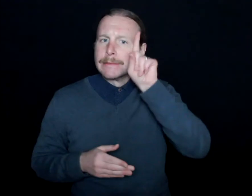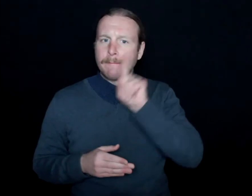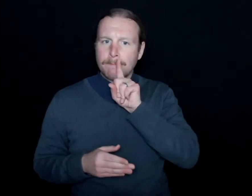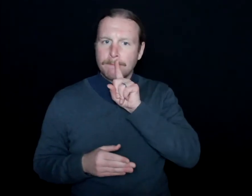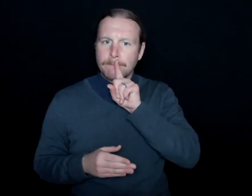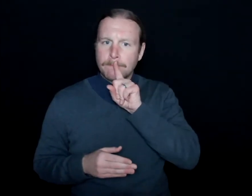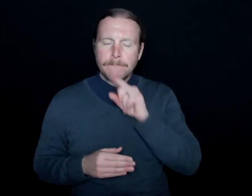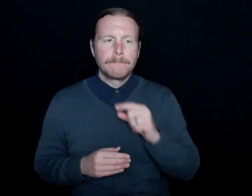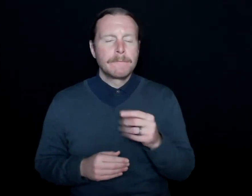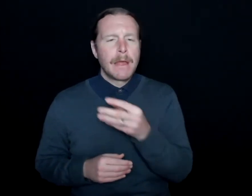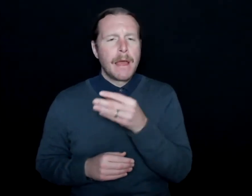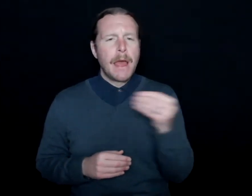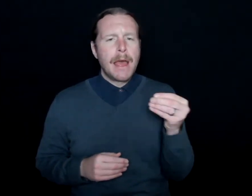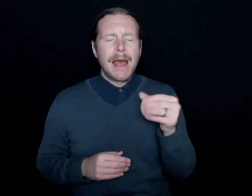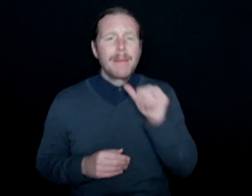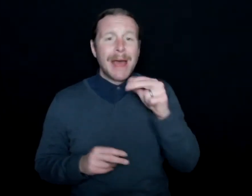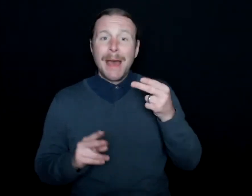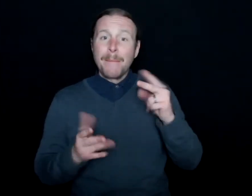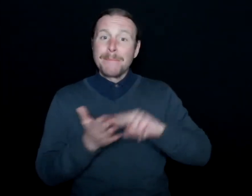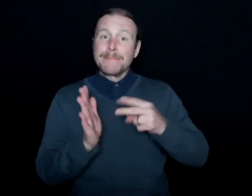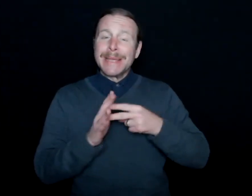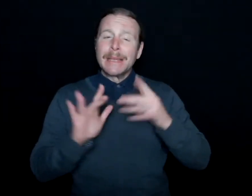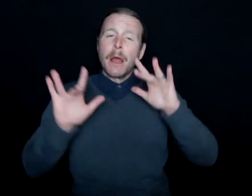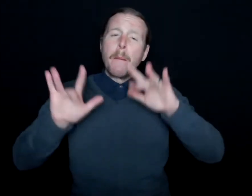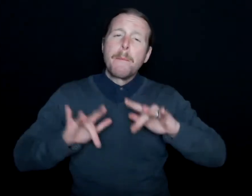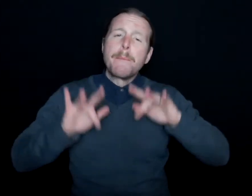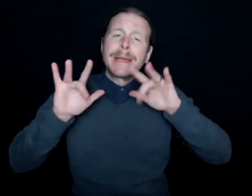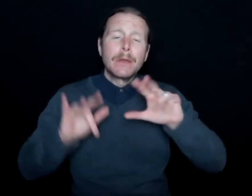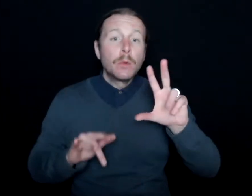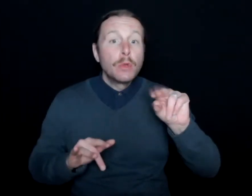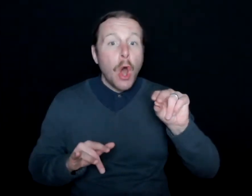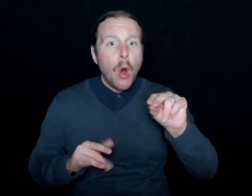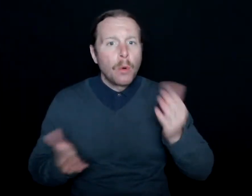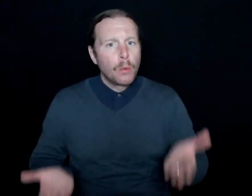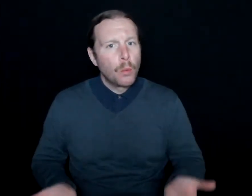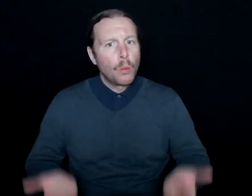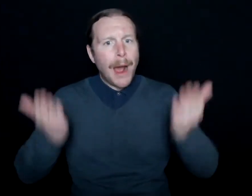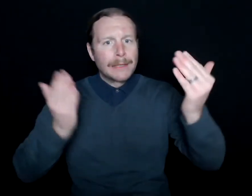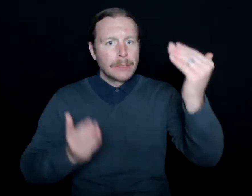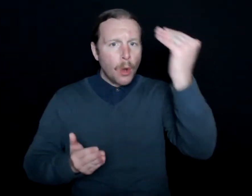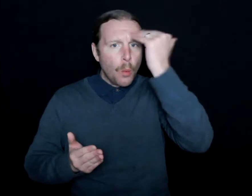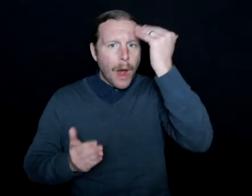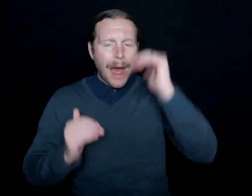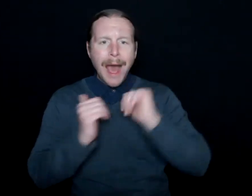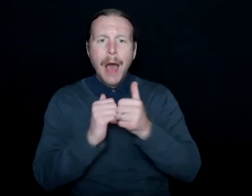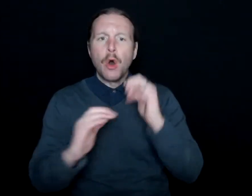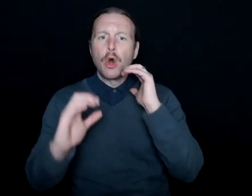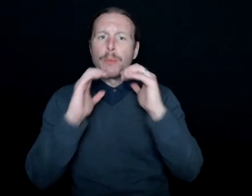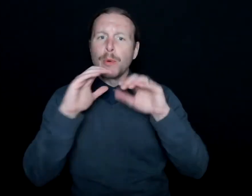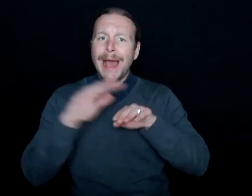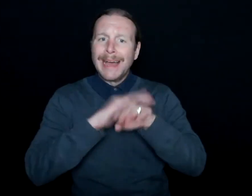And I'm not saying this to pity him. I'm saying this to raise awareness on how communication access is so important,